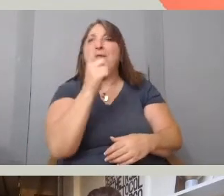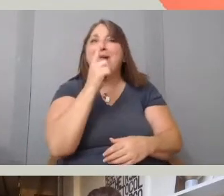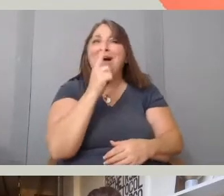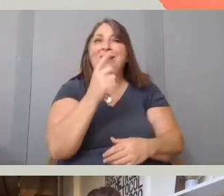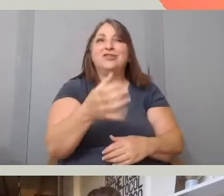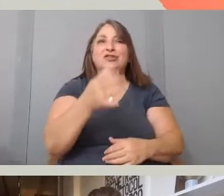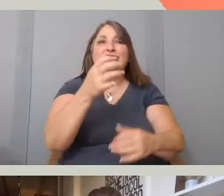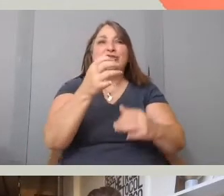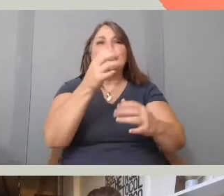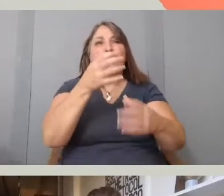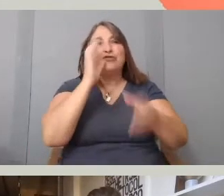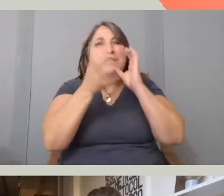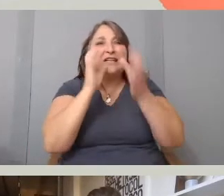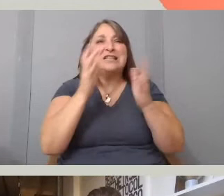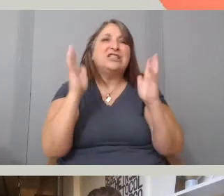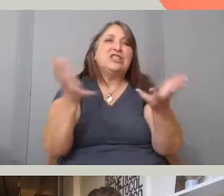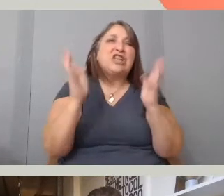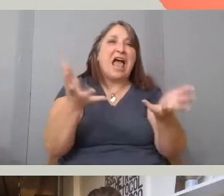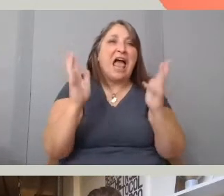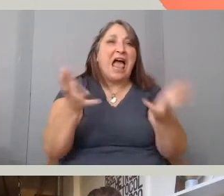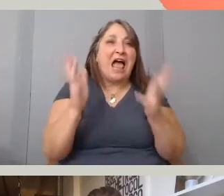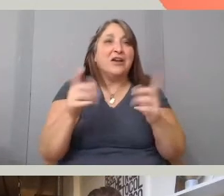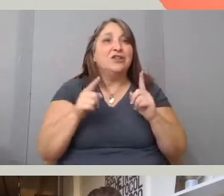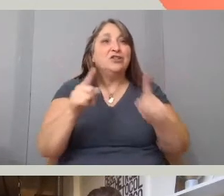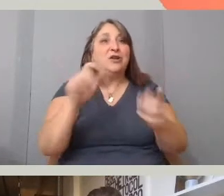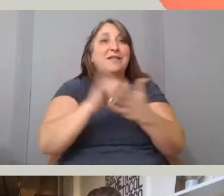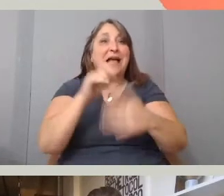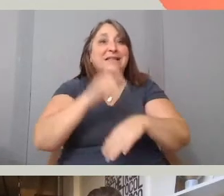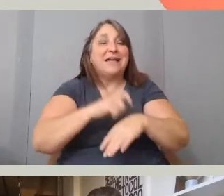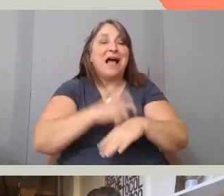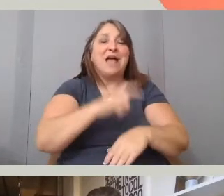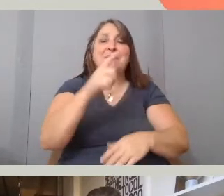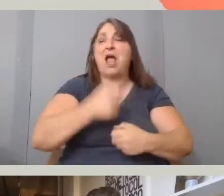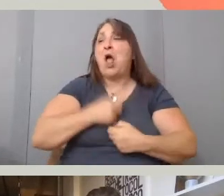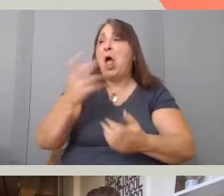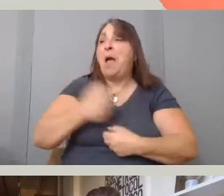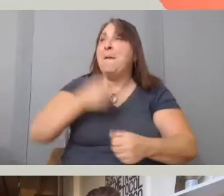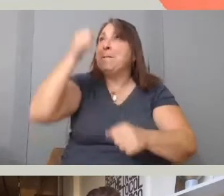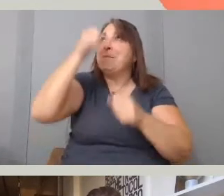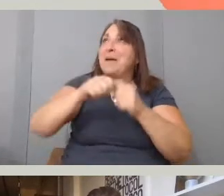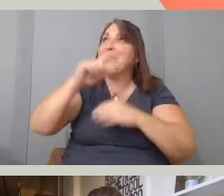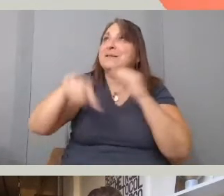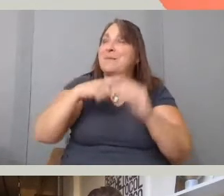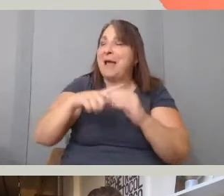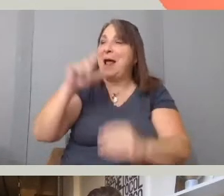they would continue to share so many beautiful memories about Latasha and it helped me understand the difference